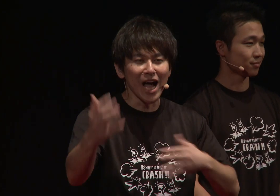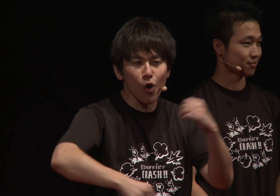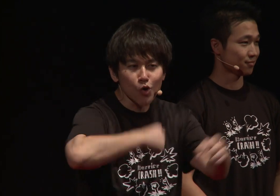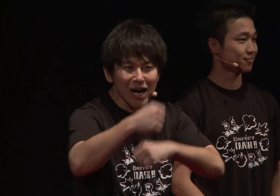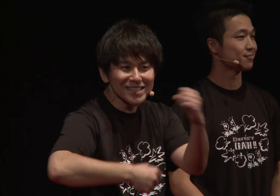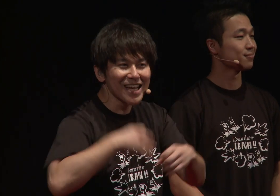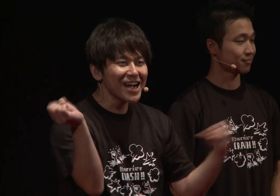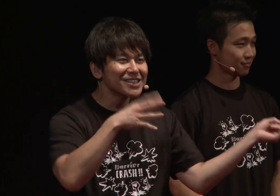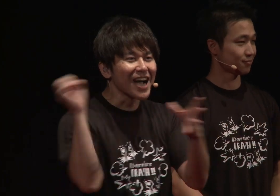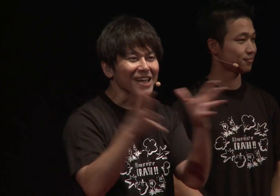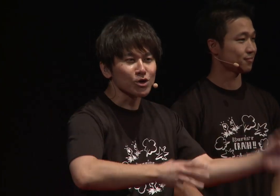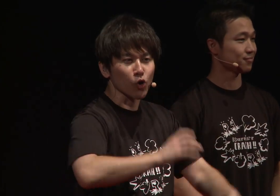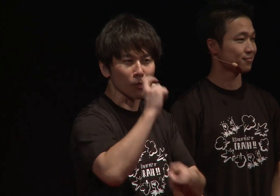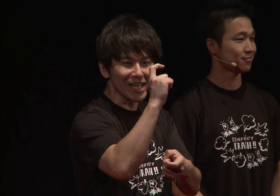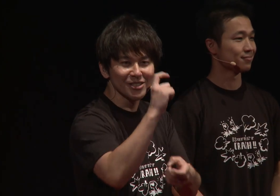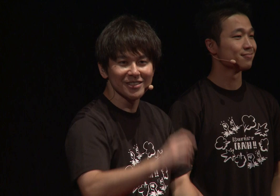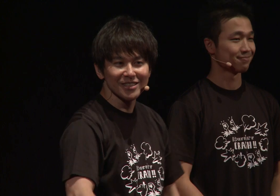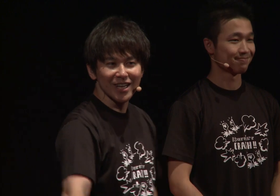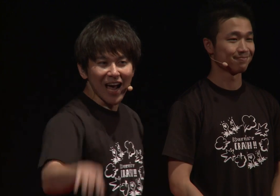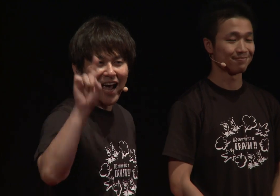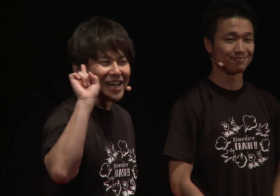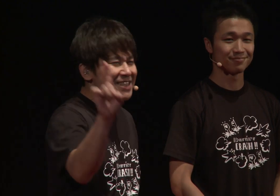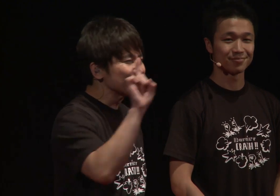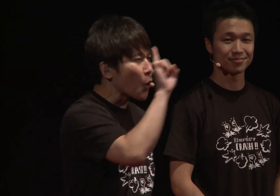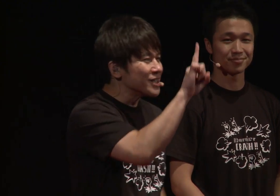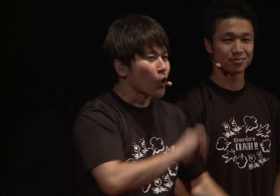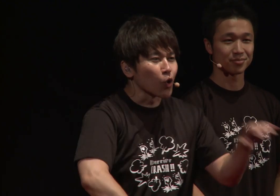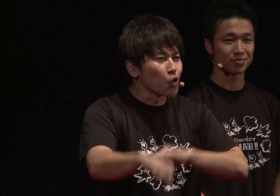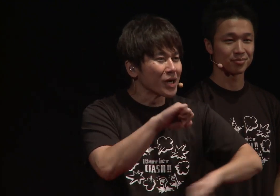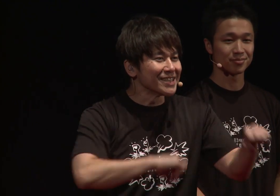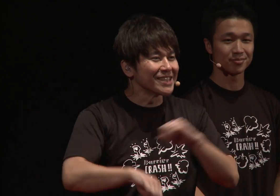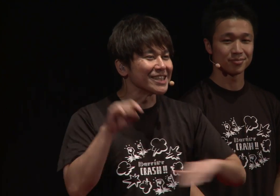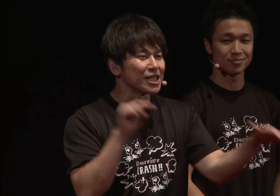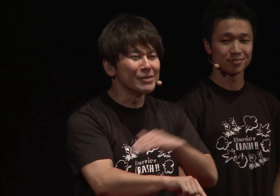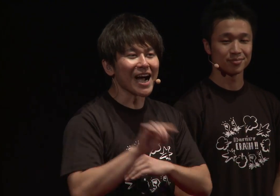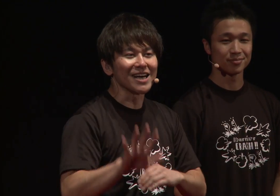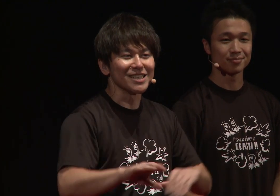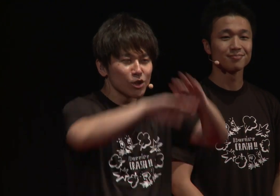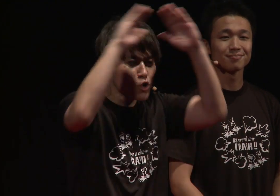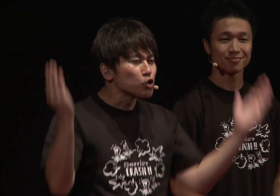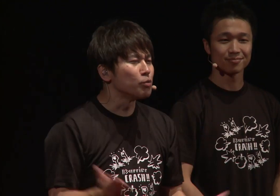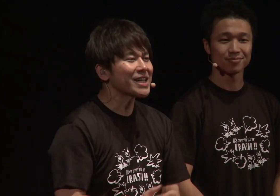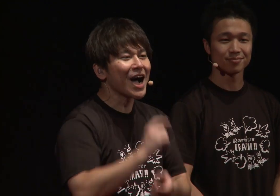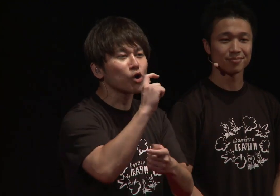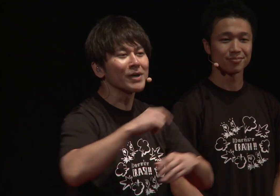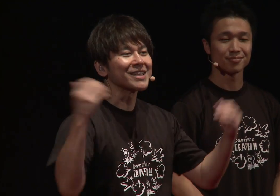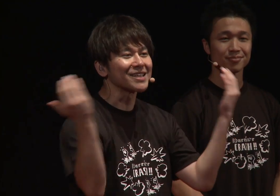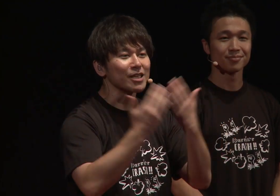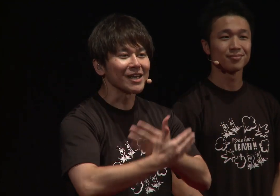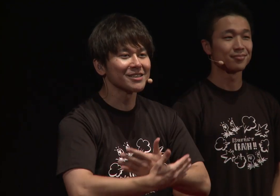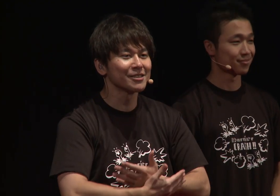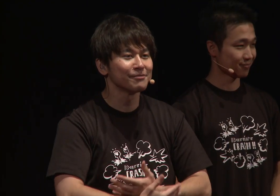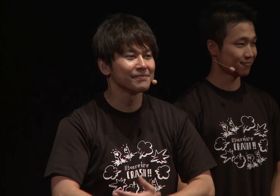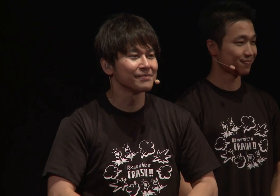I move my hands to form words and talk. Each small movement has a meaning and makes words.